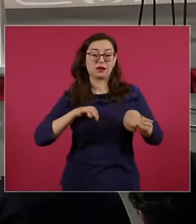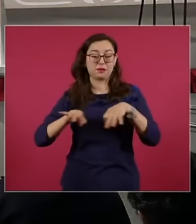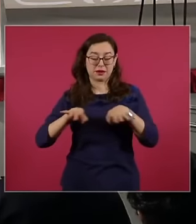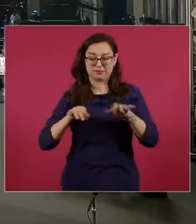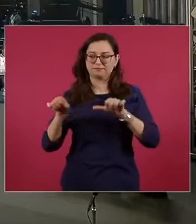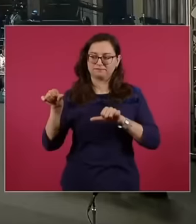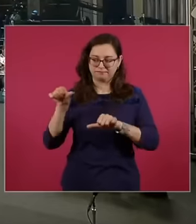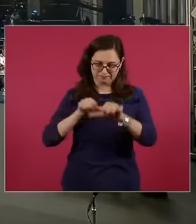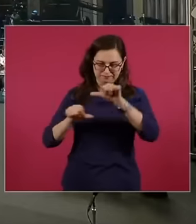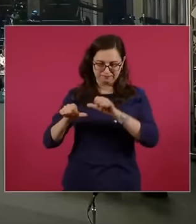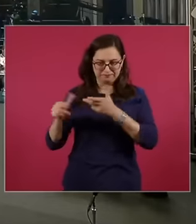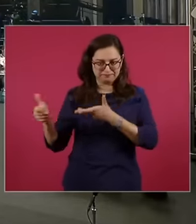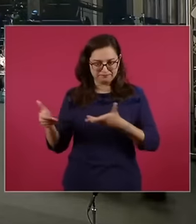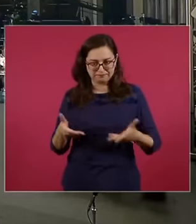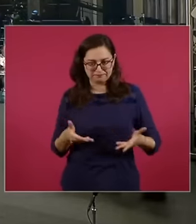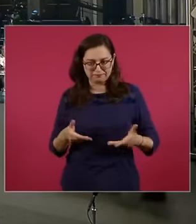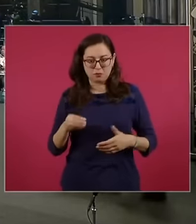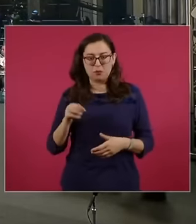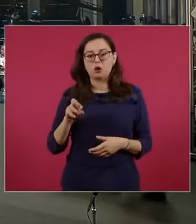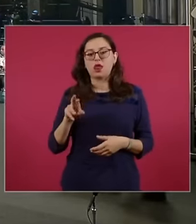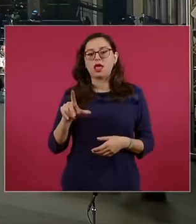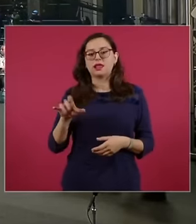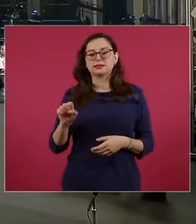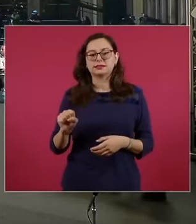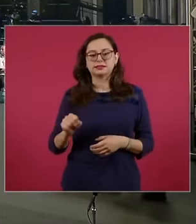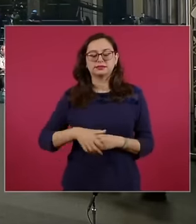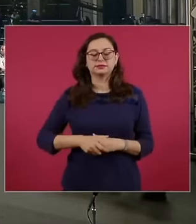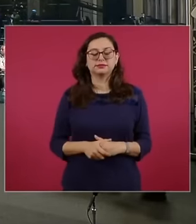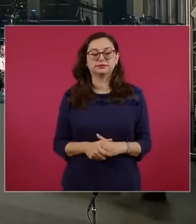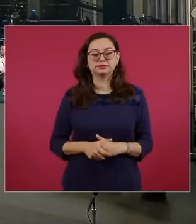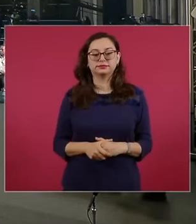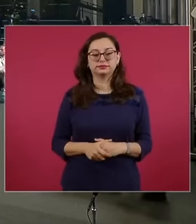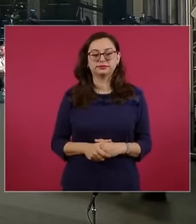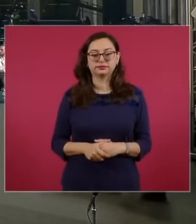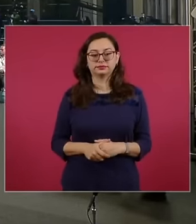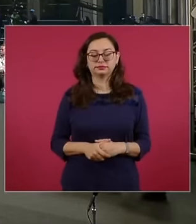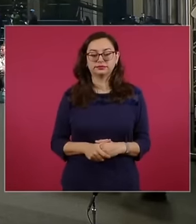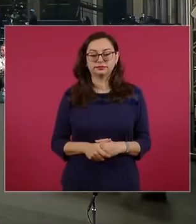Thank you for your permission, Mr.